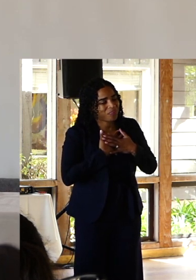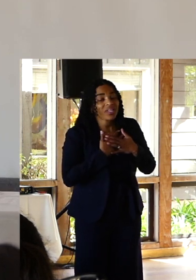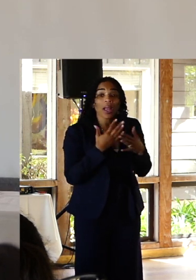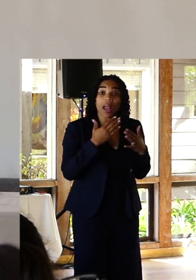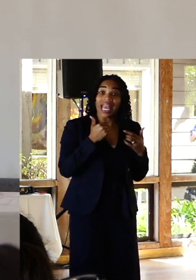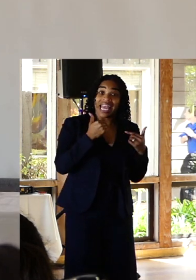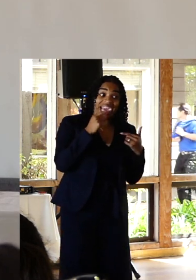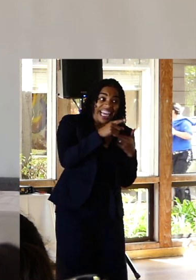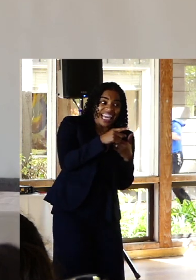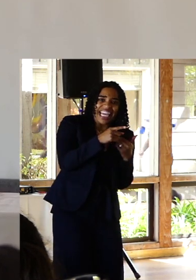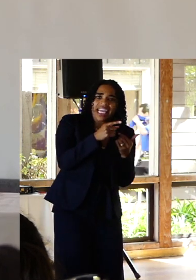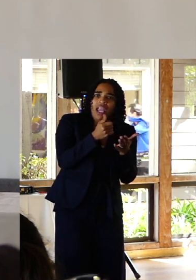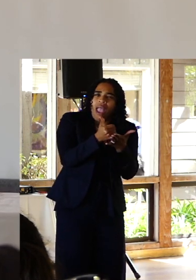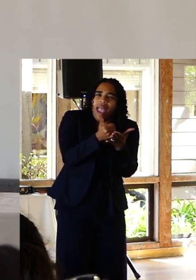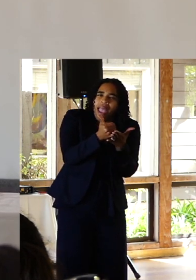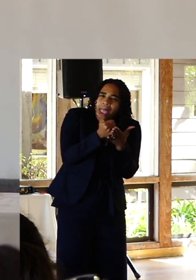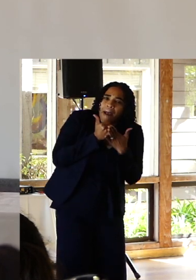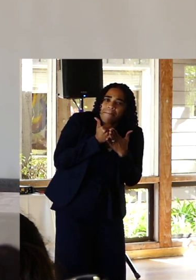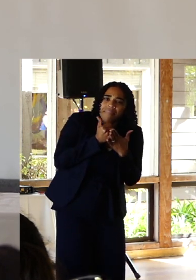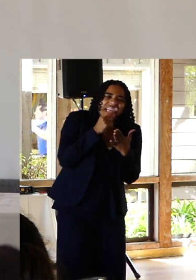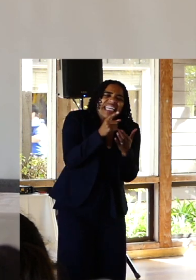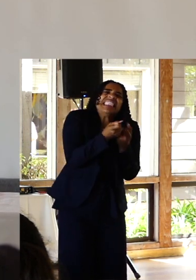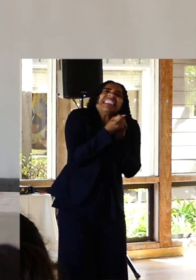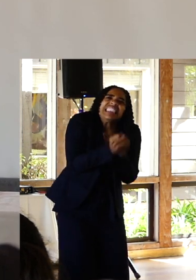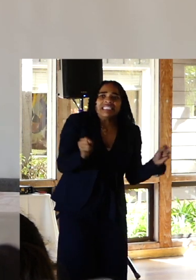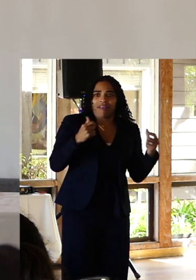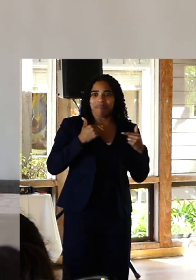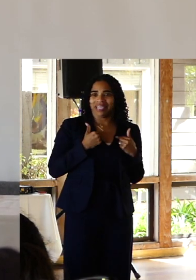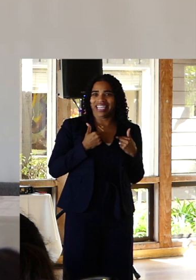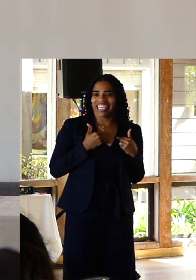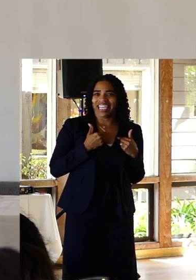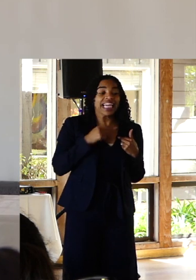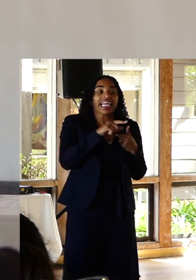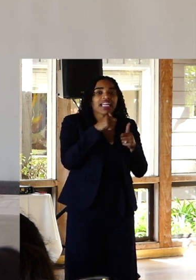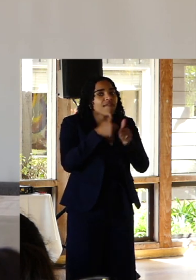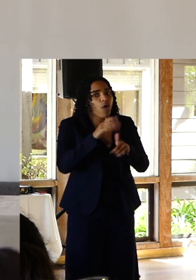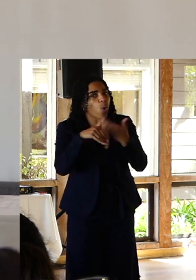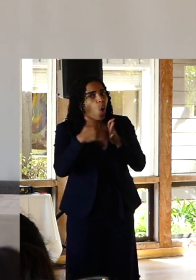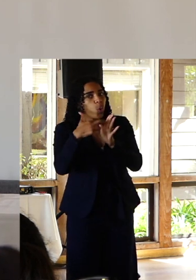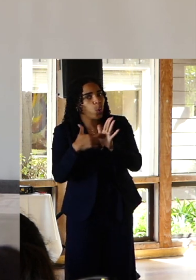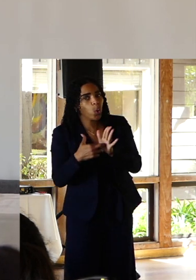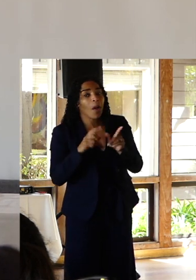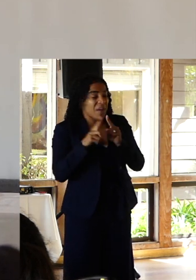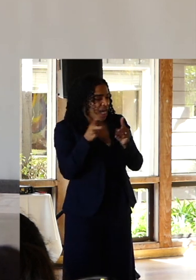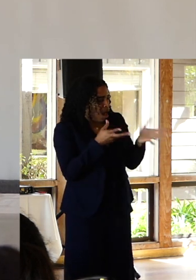survival mattered more than protocol. We talked a couple hours longer over